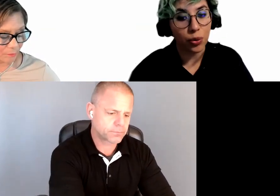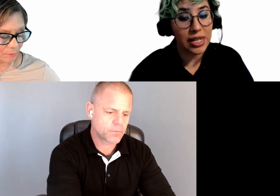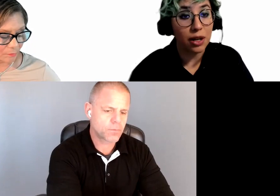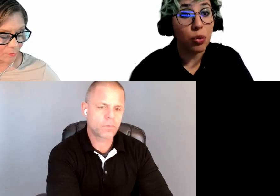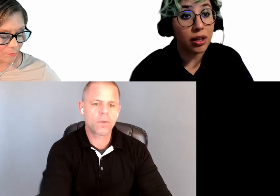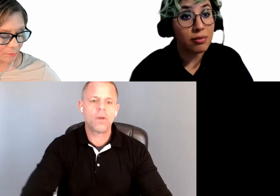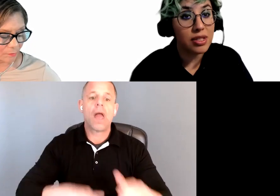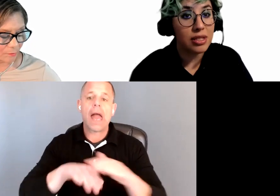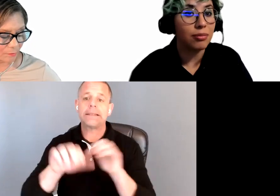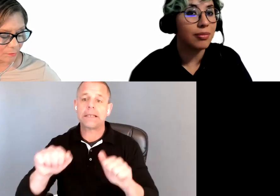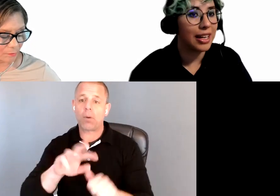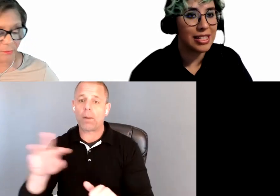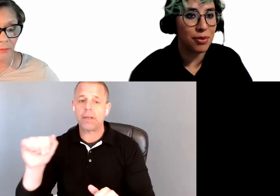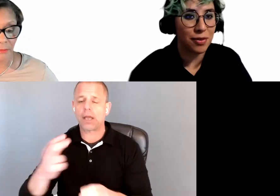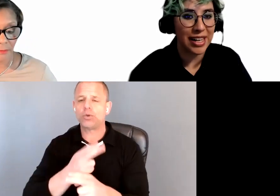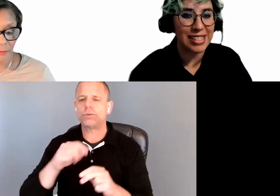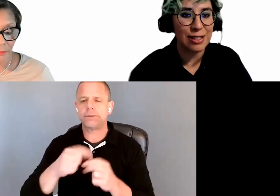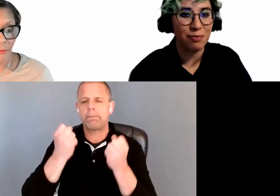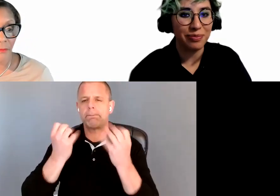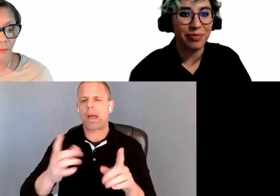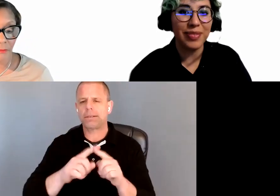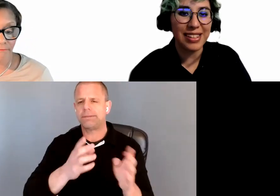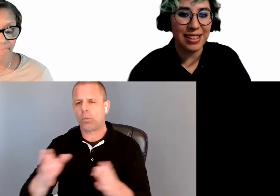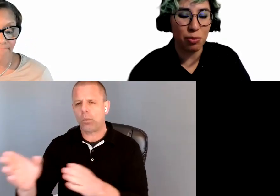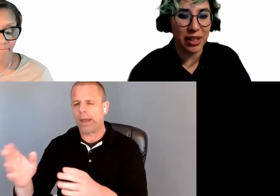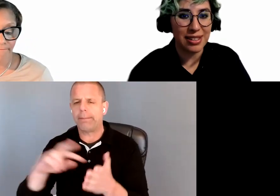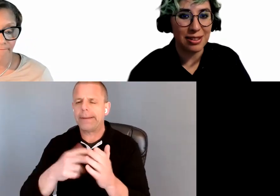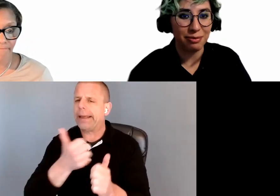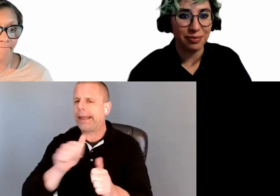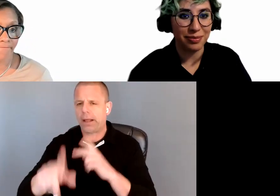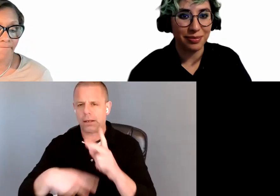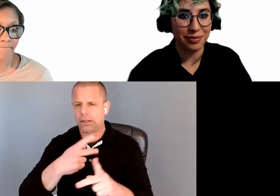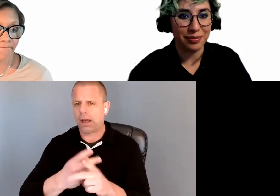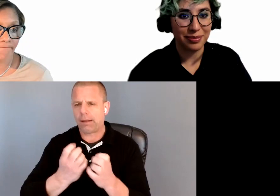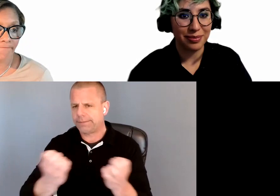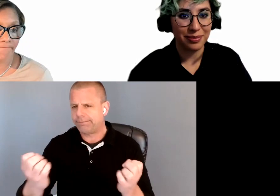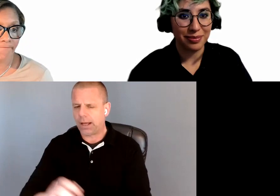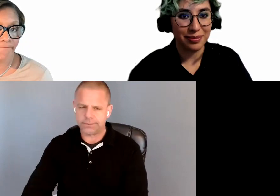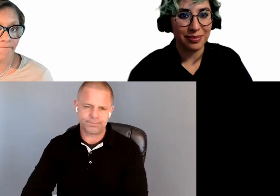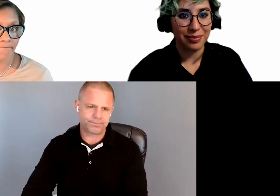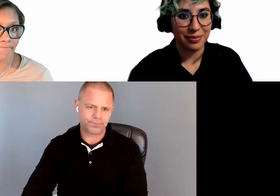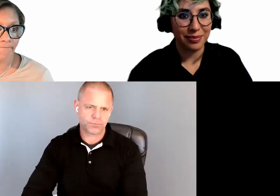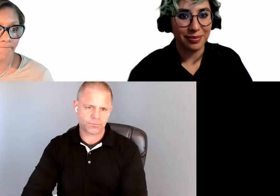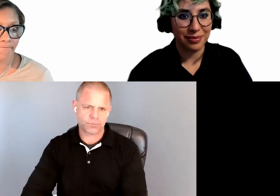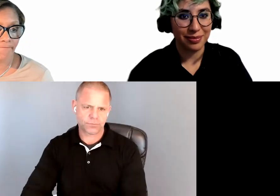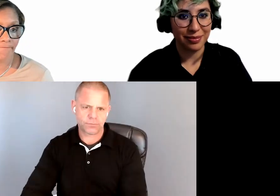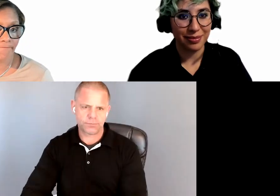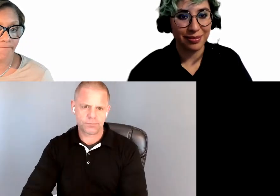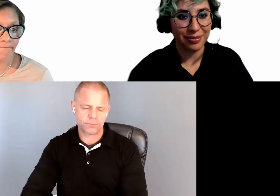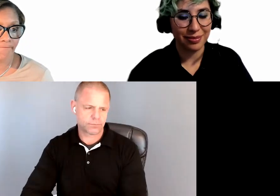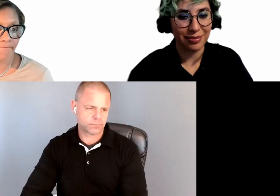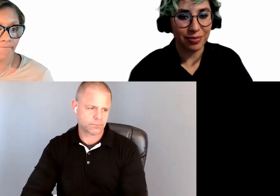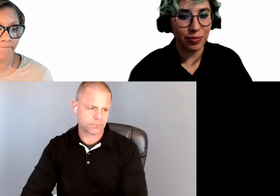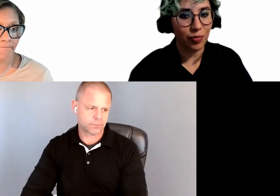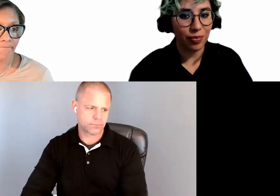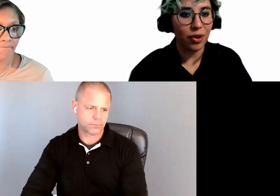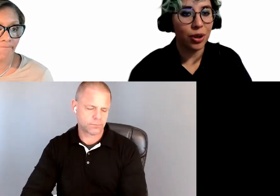ways than one. So any type of device. Next slide, please.